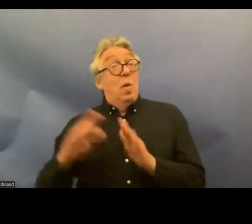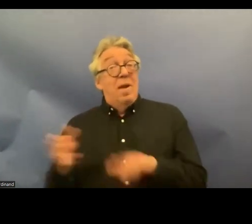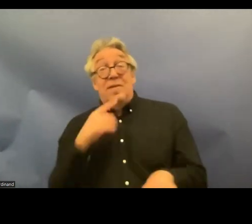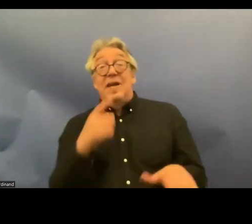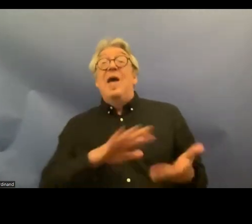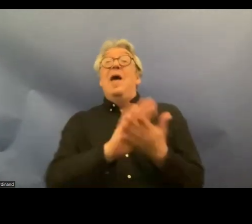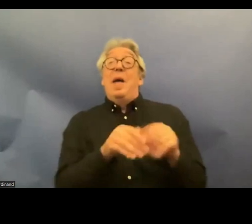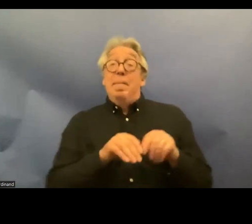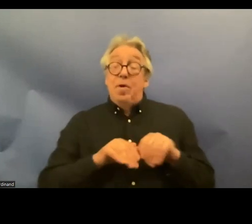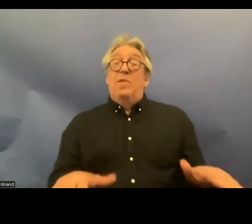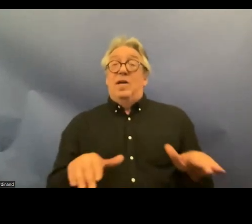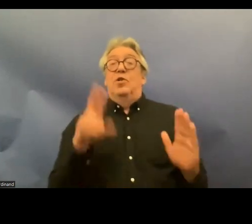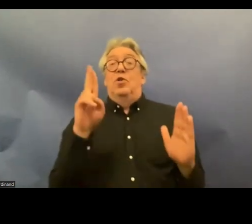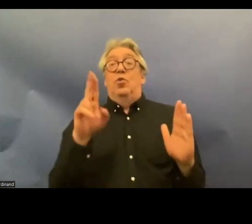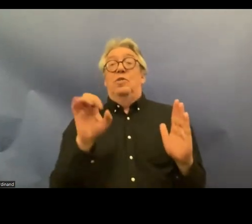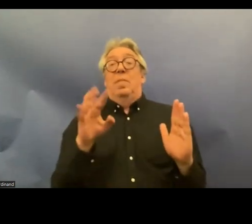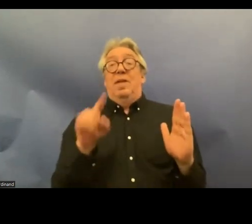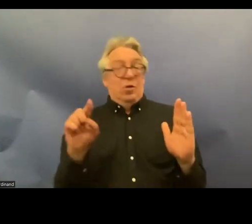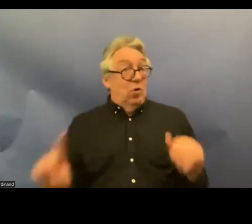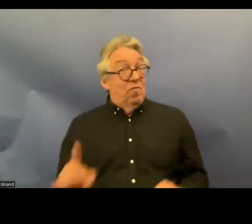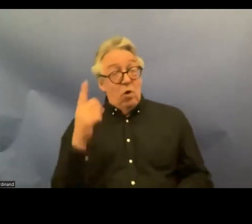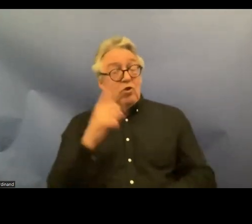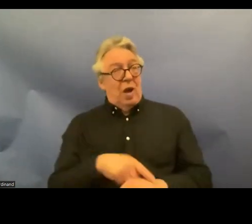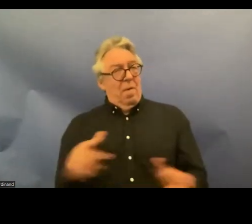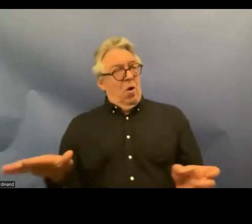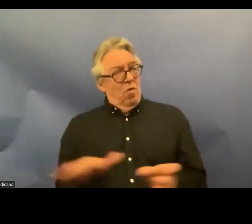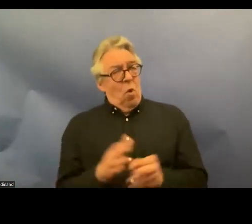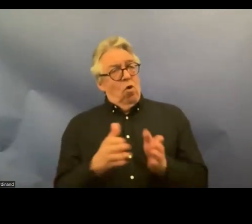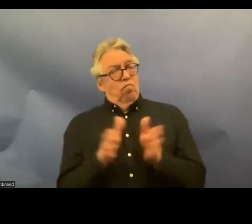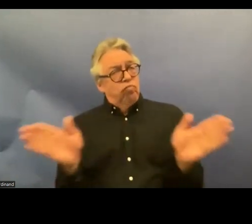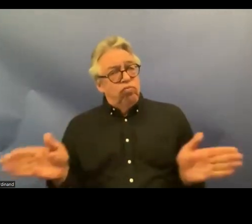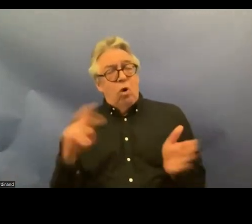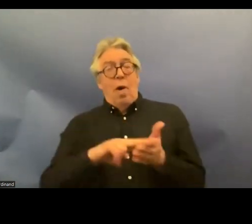comprehensive policy on the issue of disabled persons have been